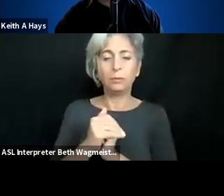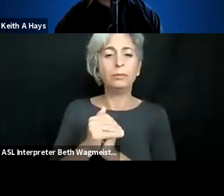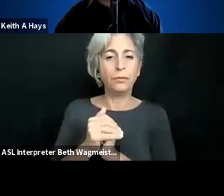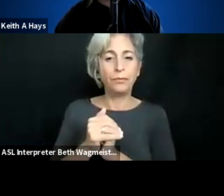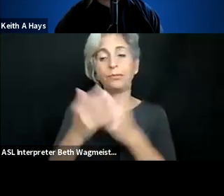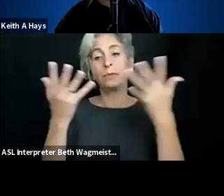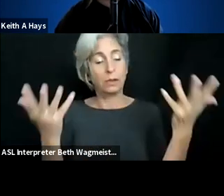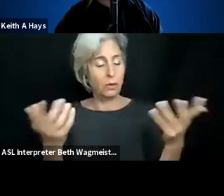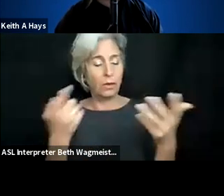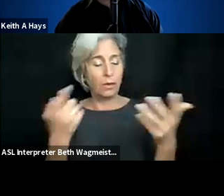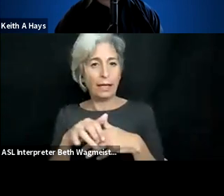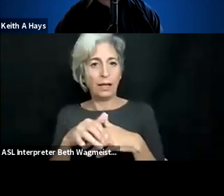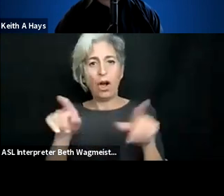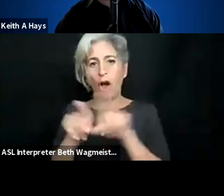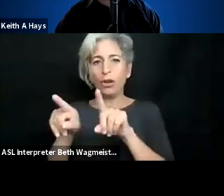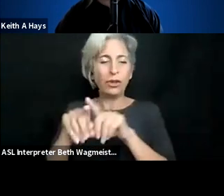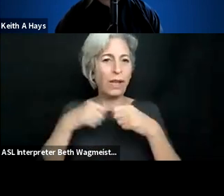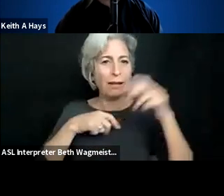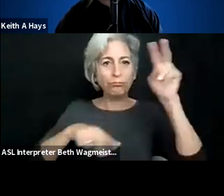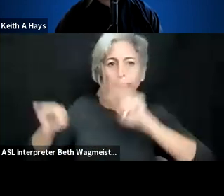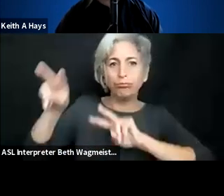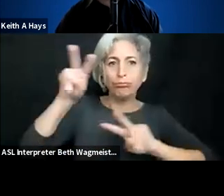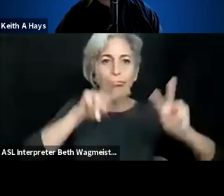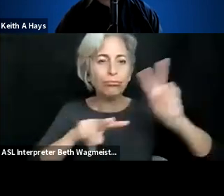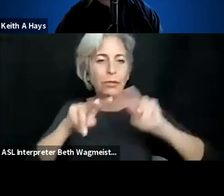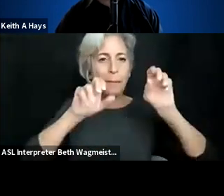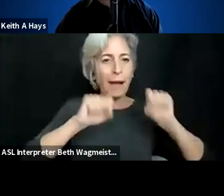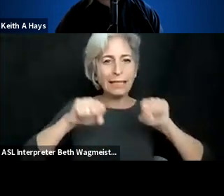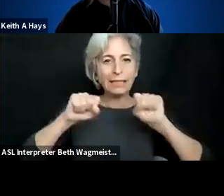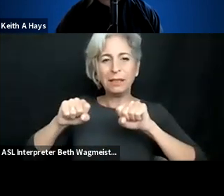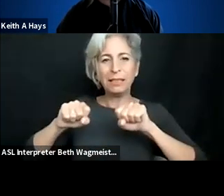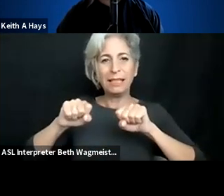as object description for visually impaired people.